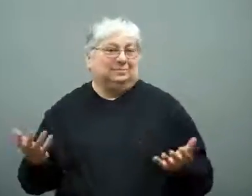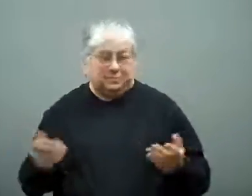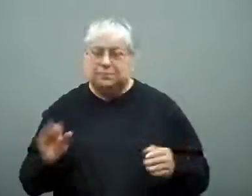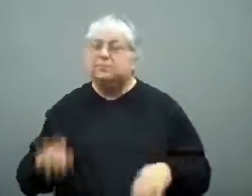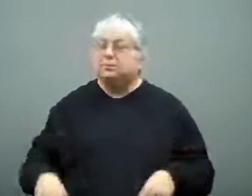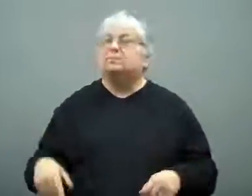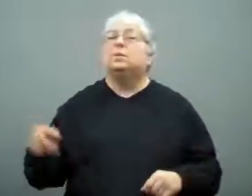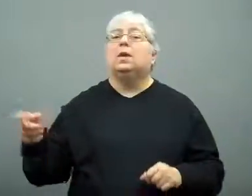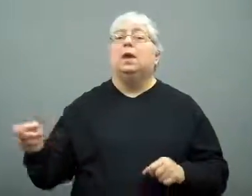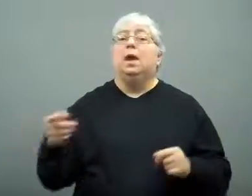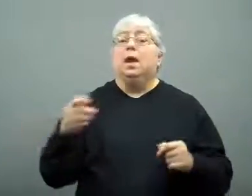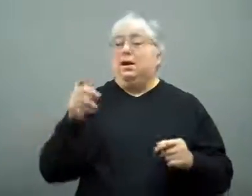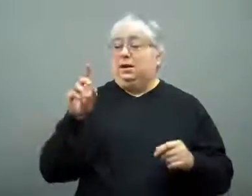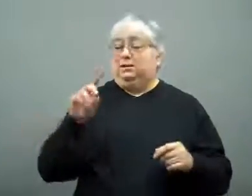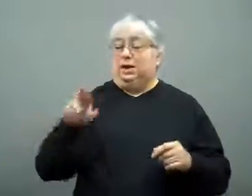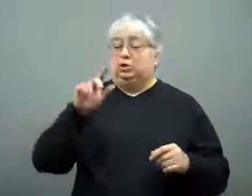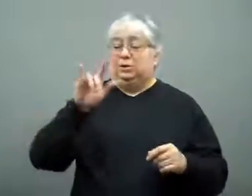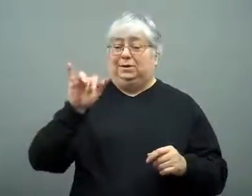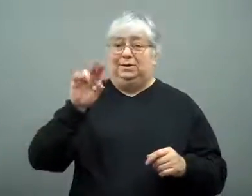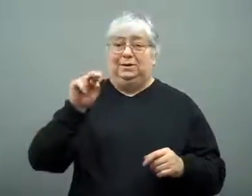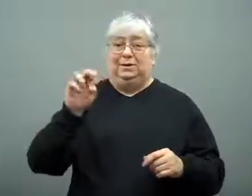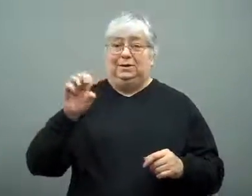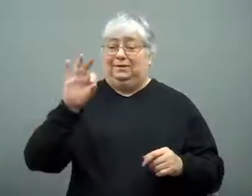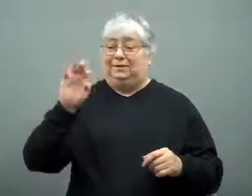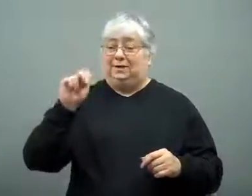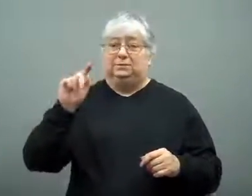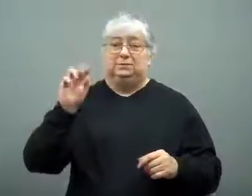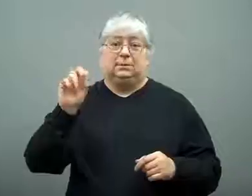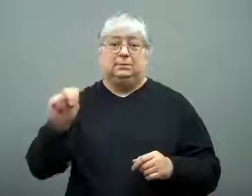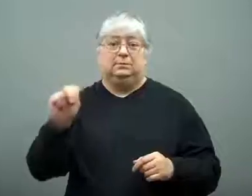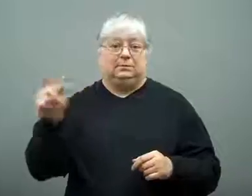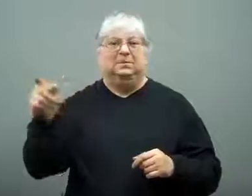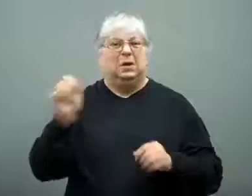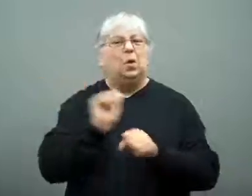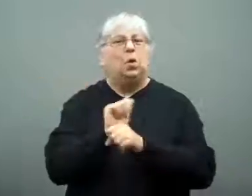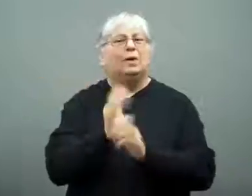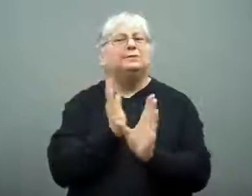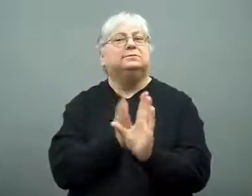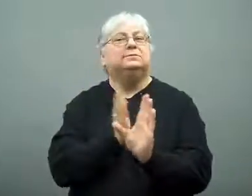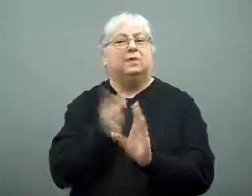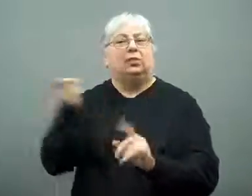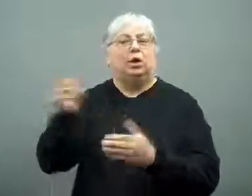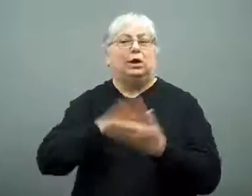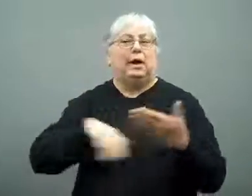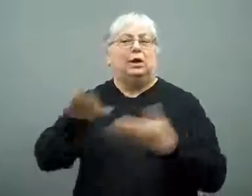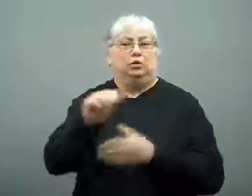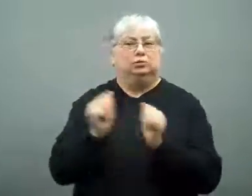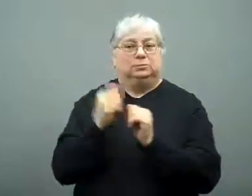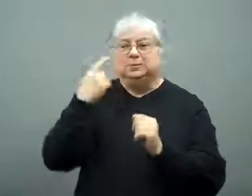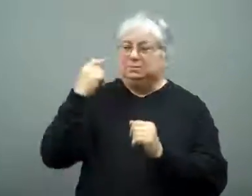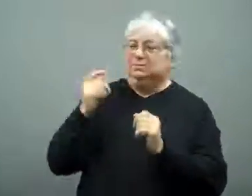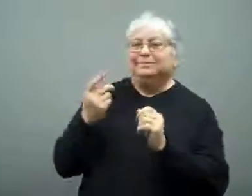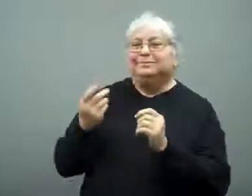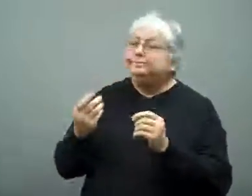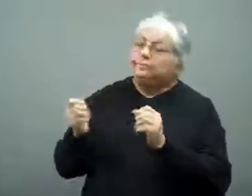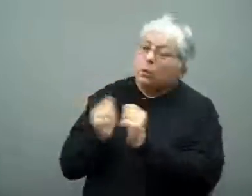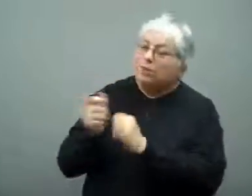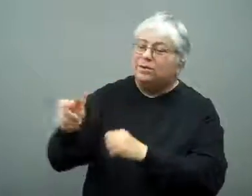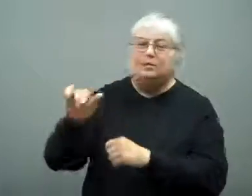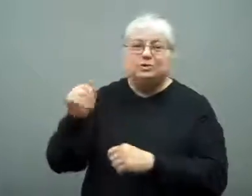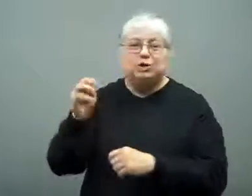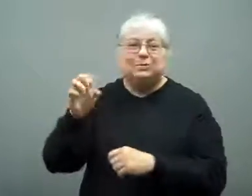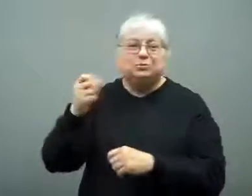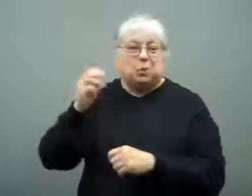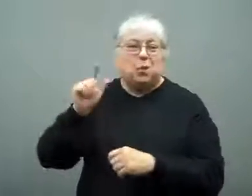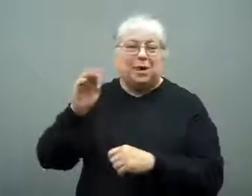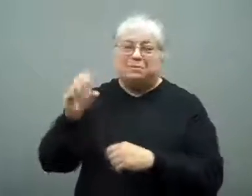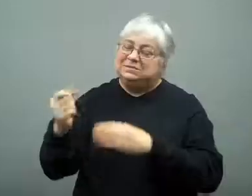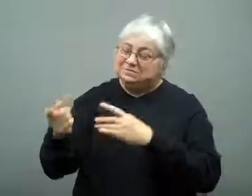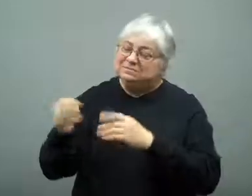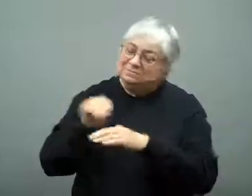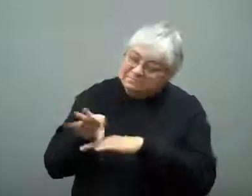Dr Lynne Fenton is a psychiatrist at the college